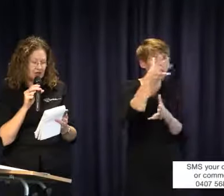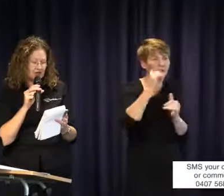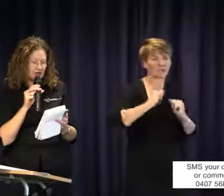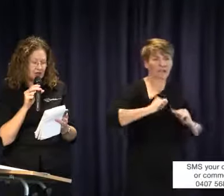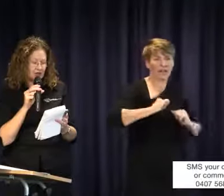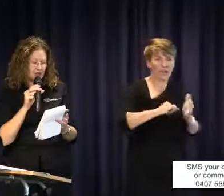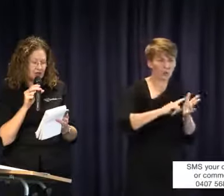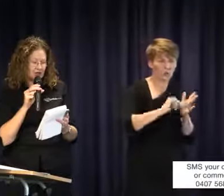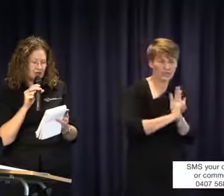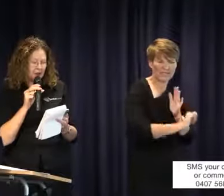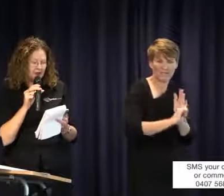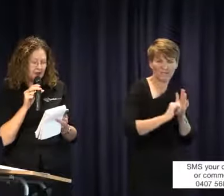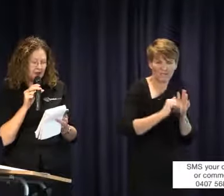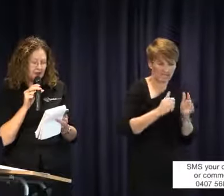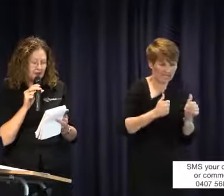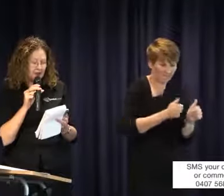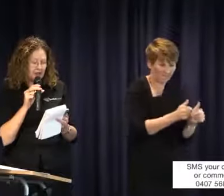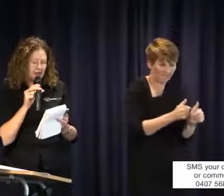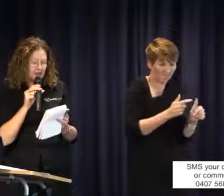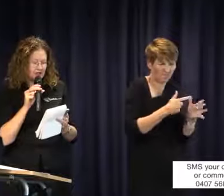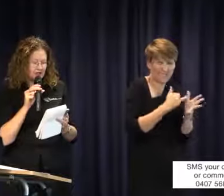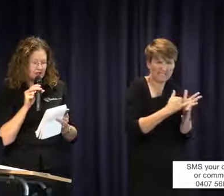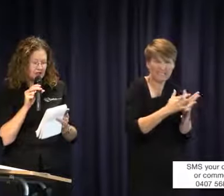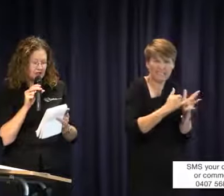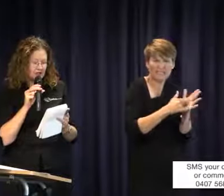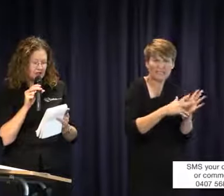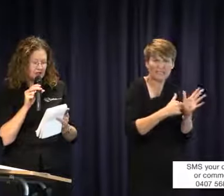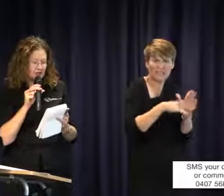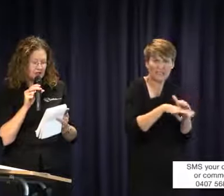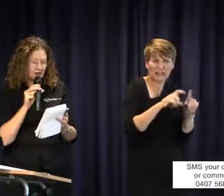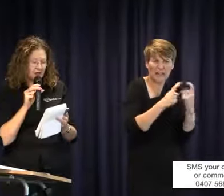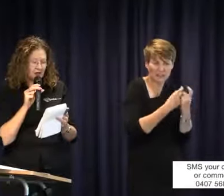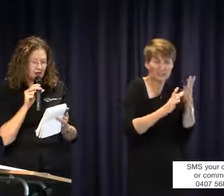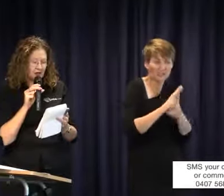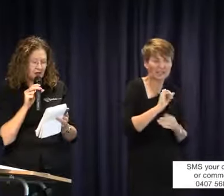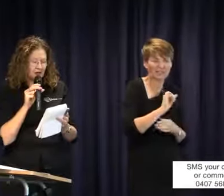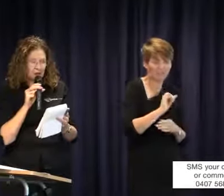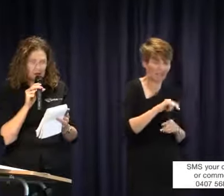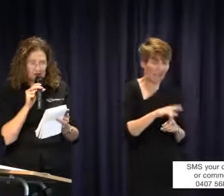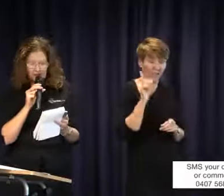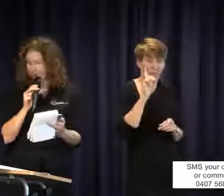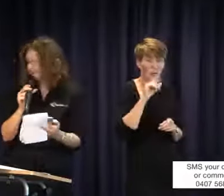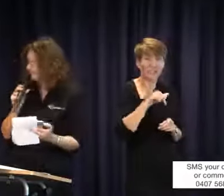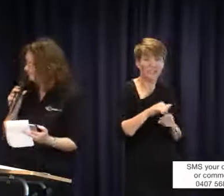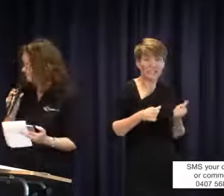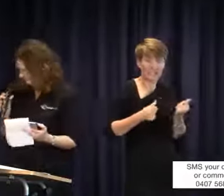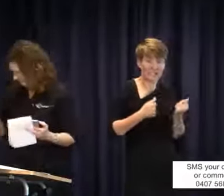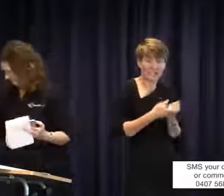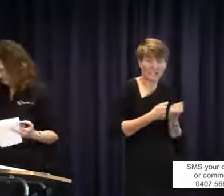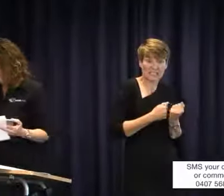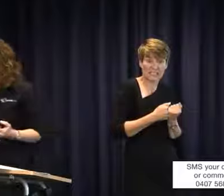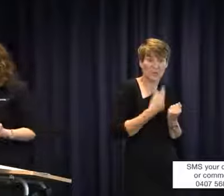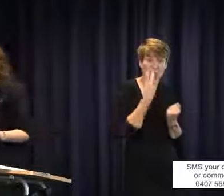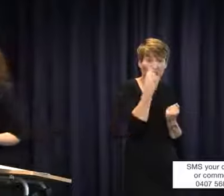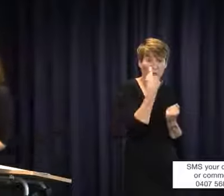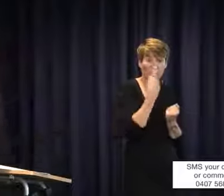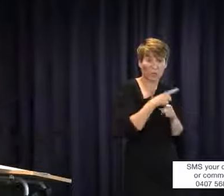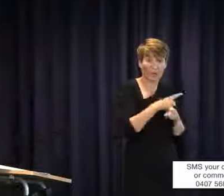assistant and possibly increase his educational assistance time from two hours per week.